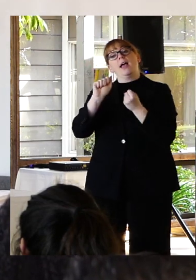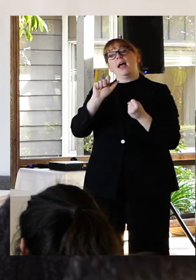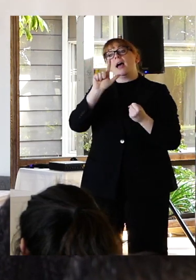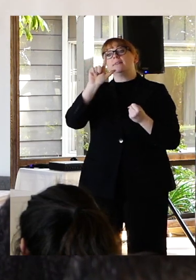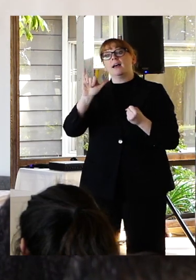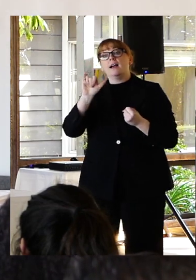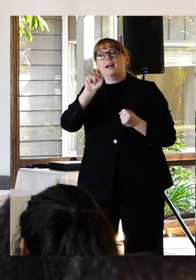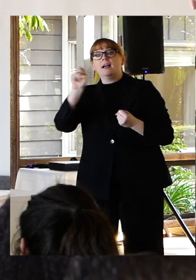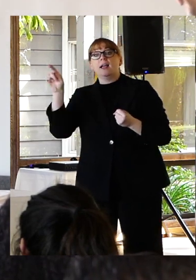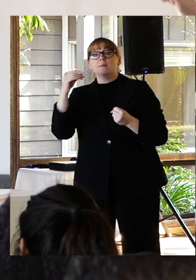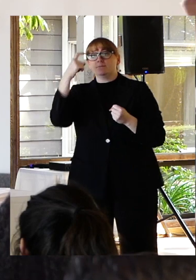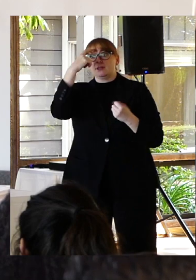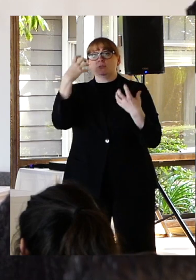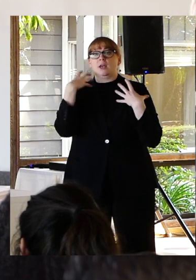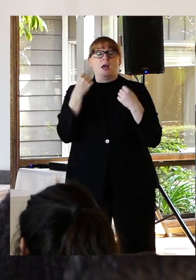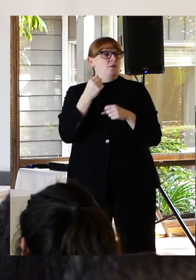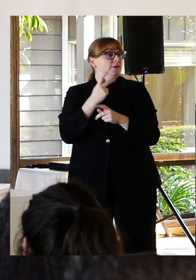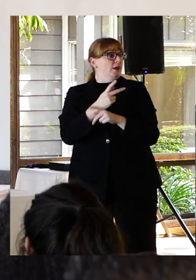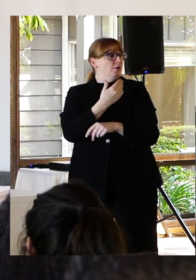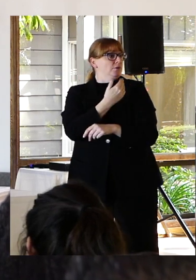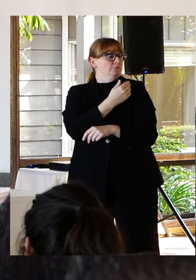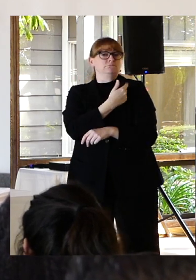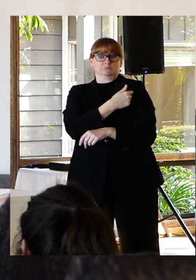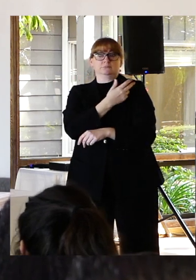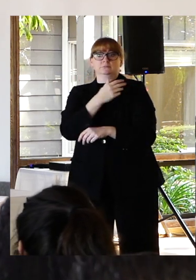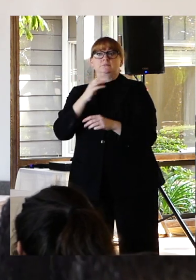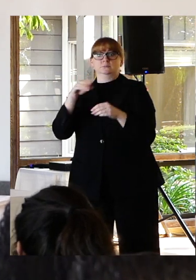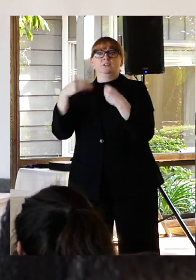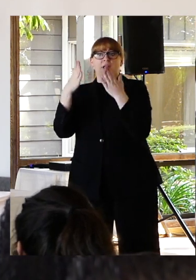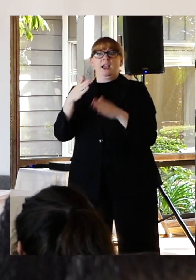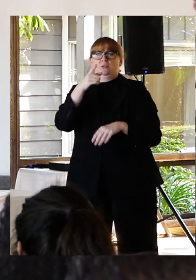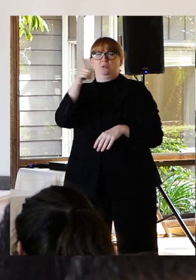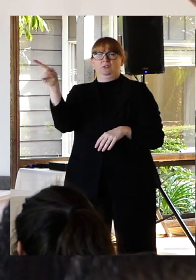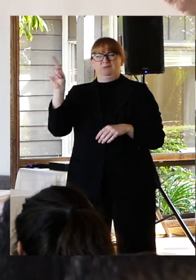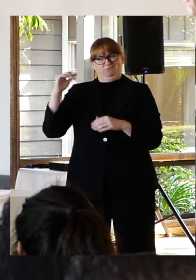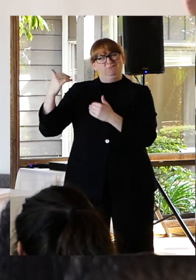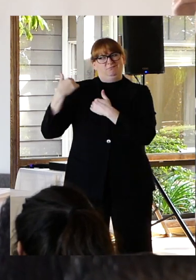care providers are really responsible for addressing and spreading because